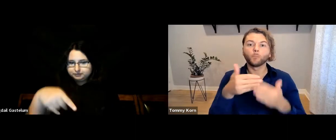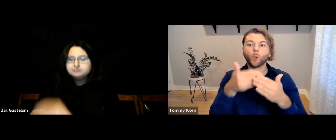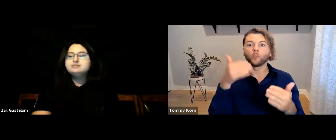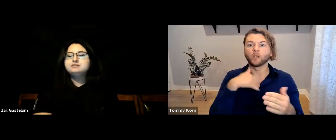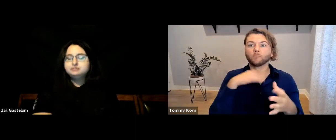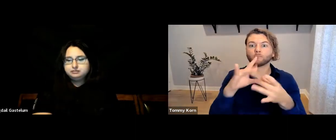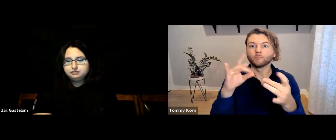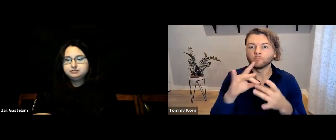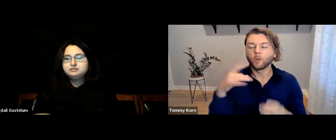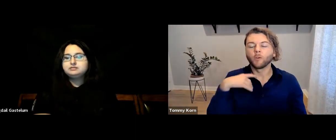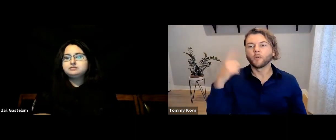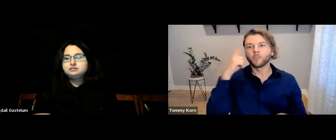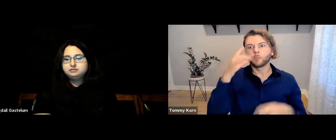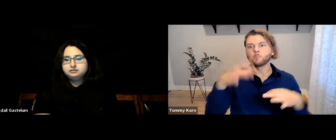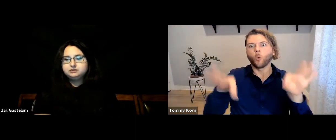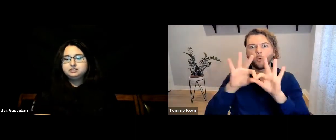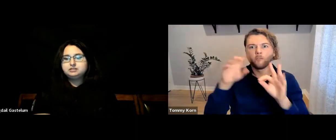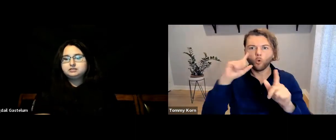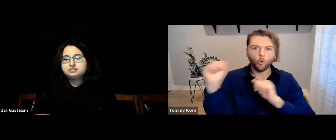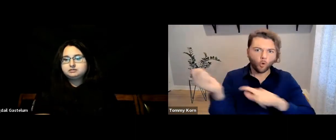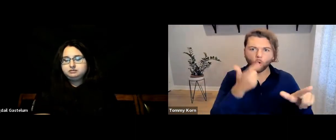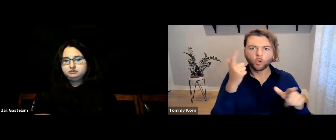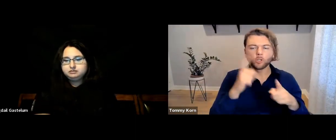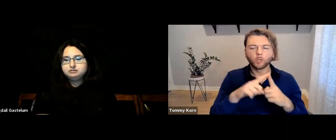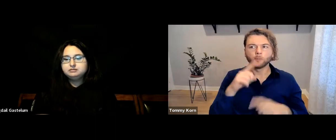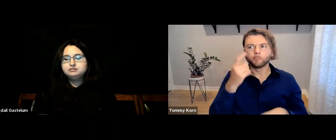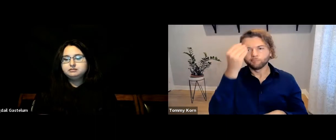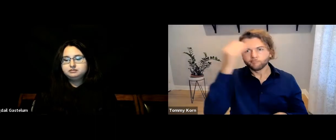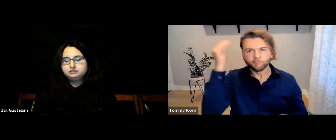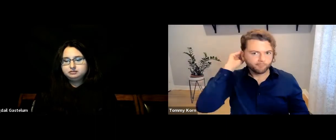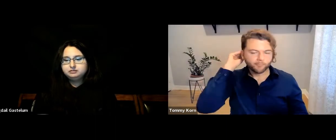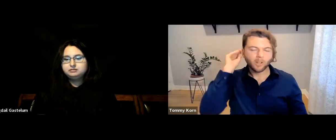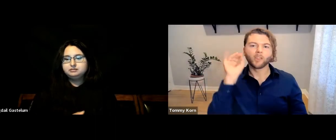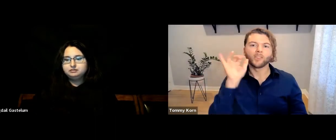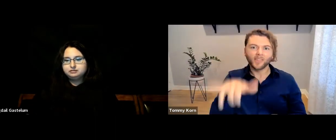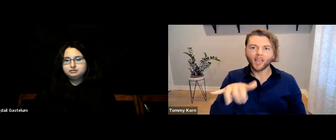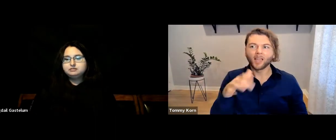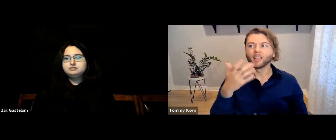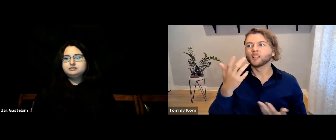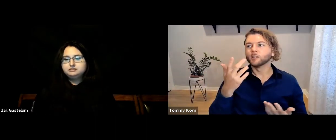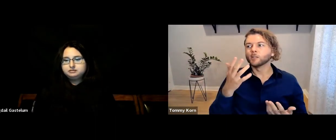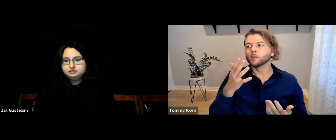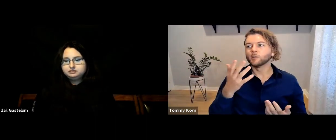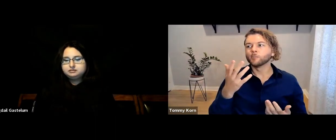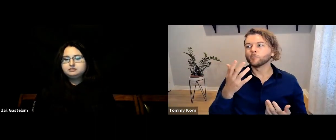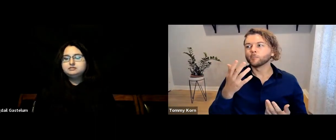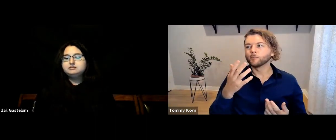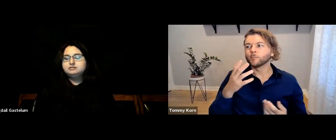[Tommy] Before I comment on that, I think it’s important for everyone to remember--